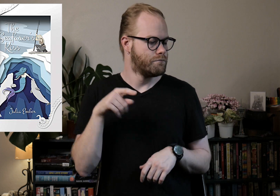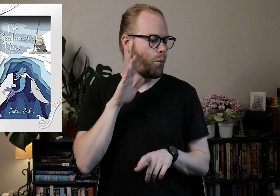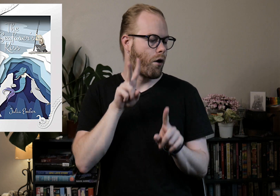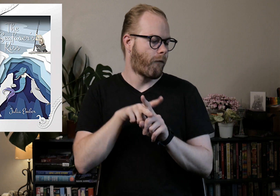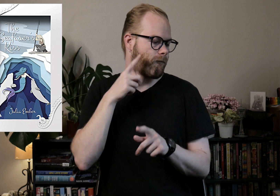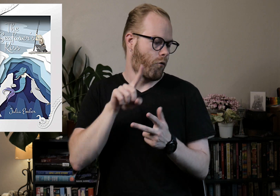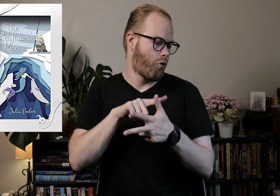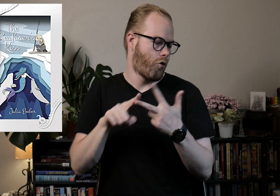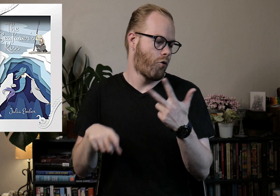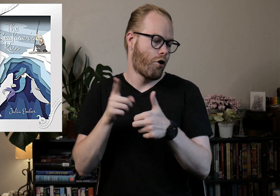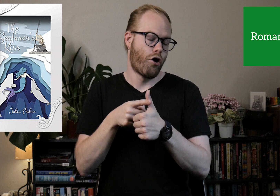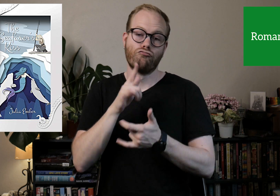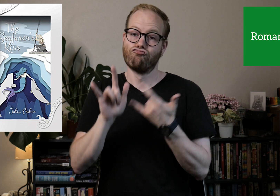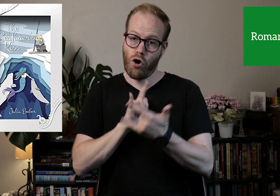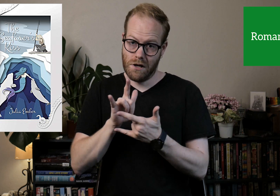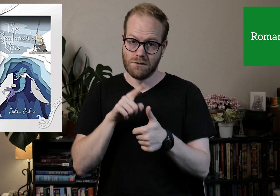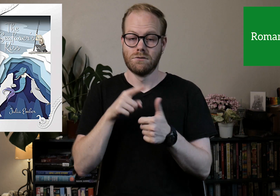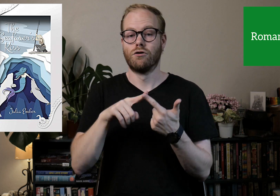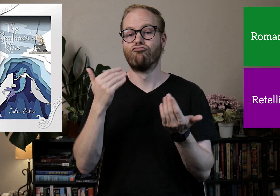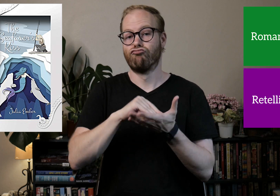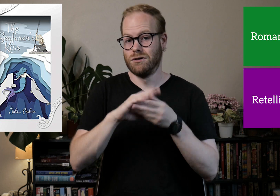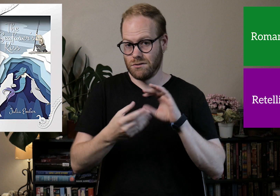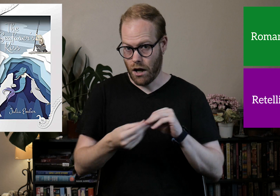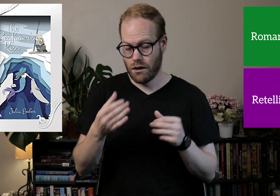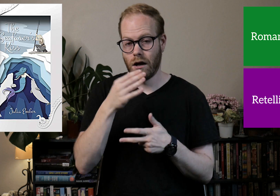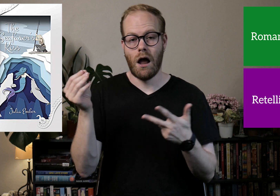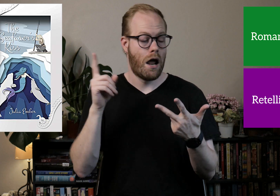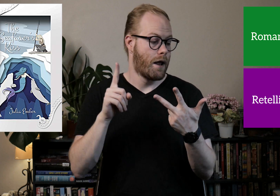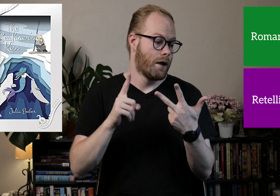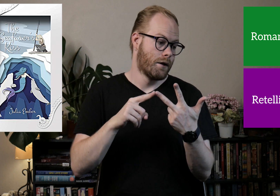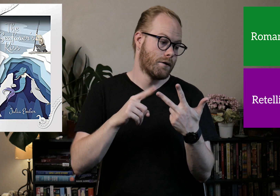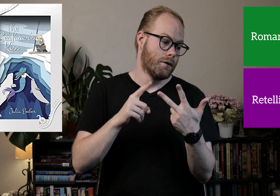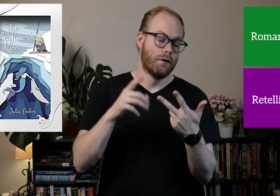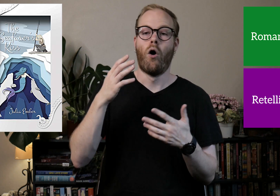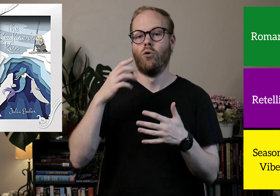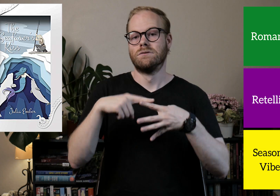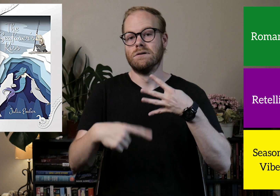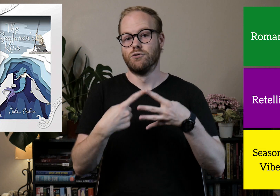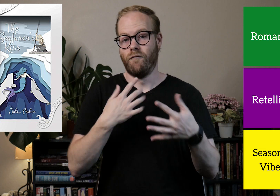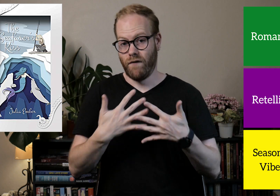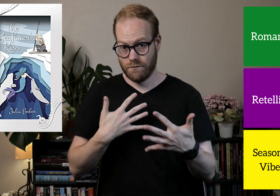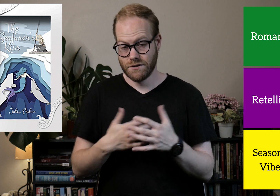This will go for Romance, Retelling, and Seasonal Vibes.